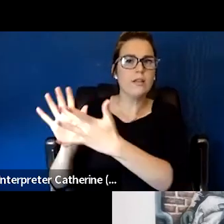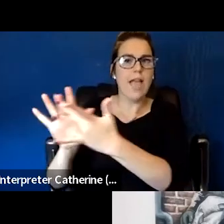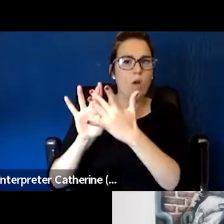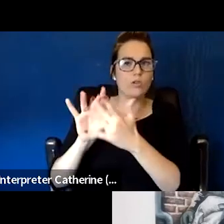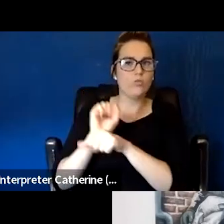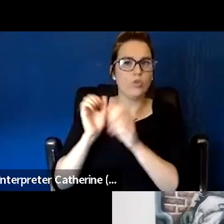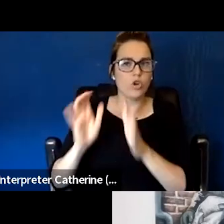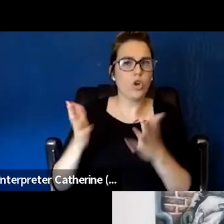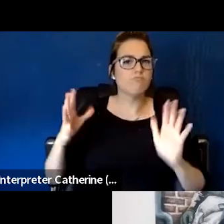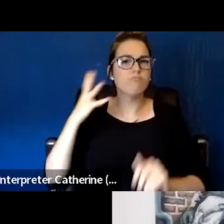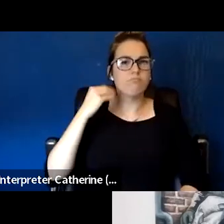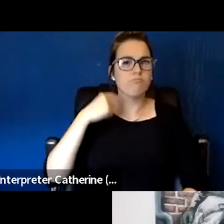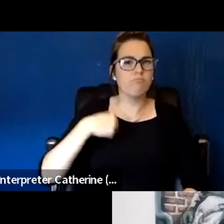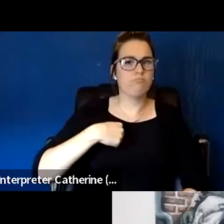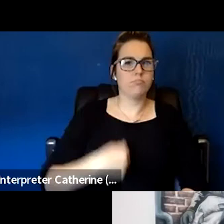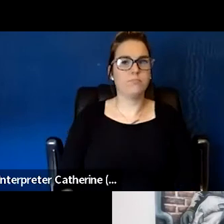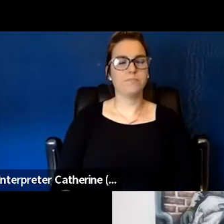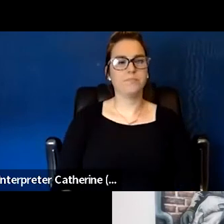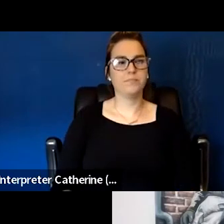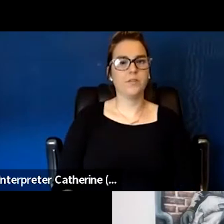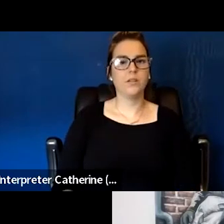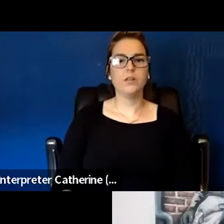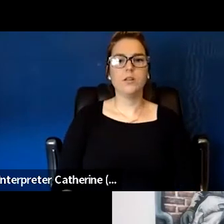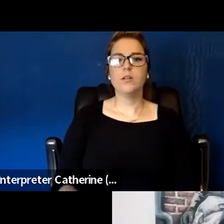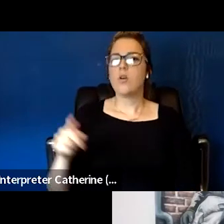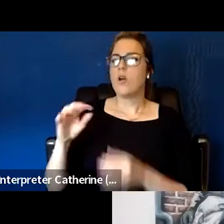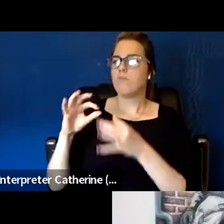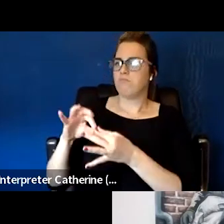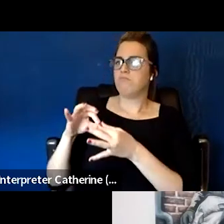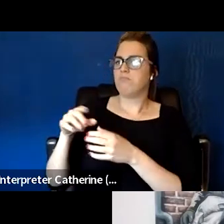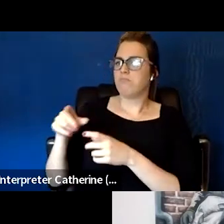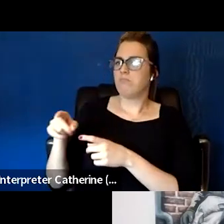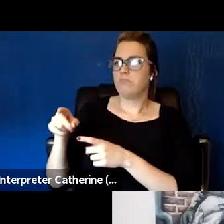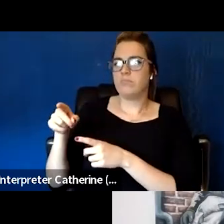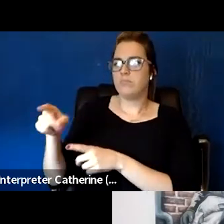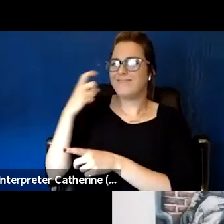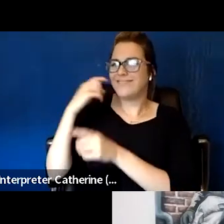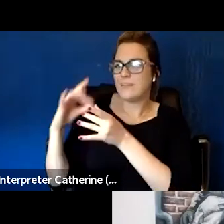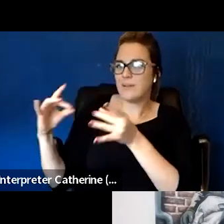The other things that I think are important are having people that are properly equipped